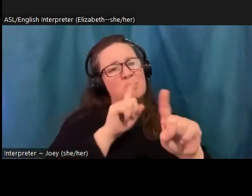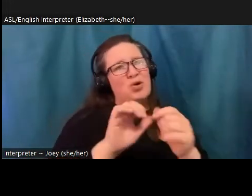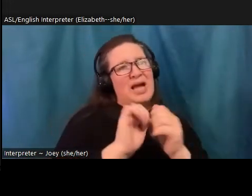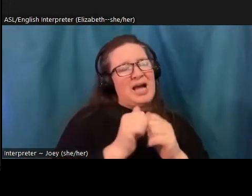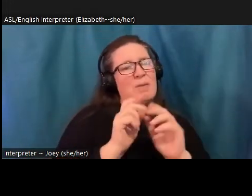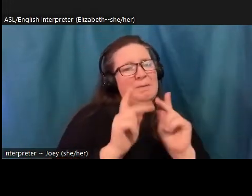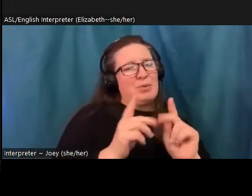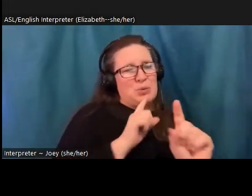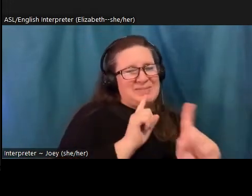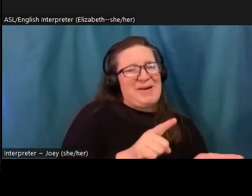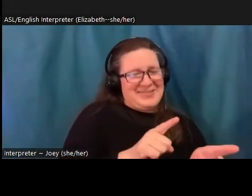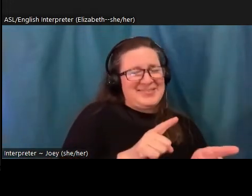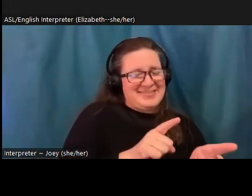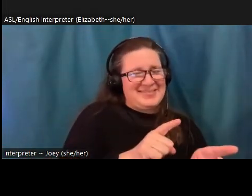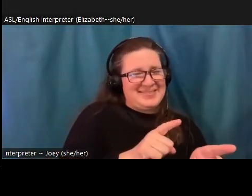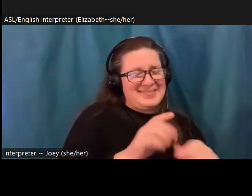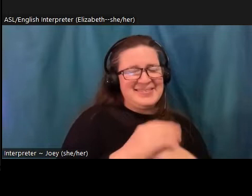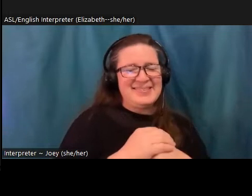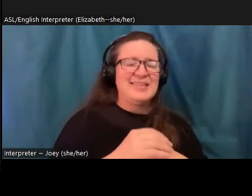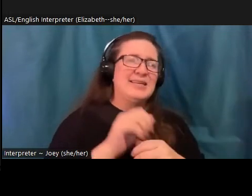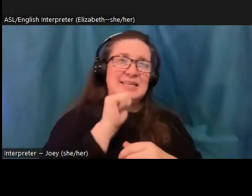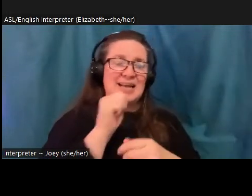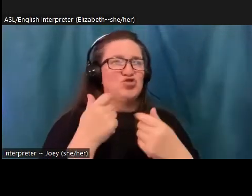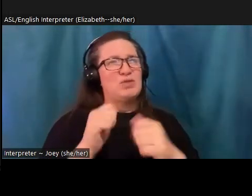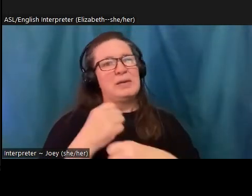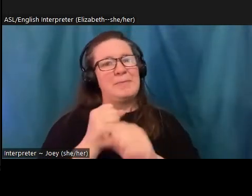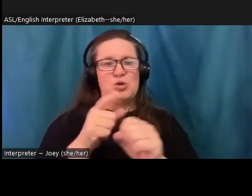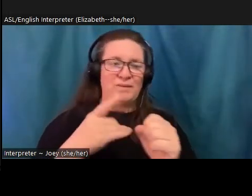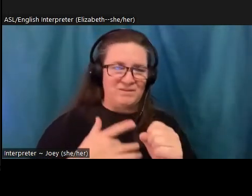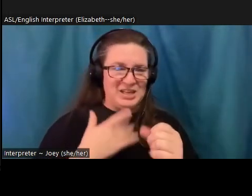And so it's not that they're just trying to make us feel good. But they actually want to provide a template for